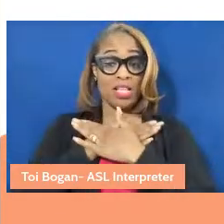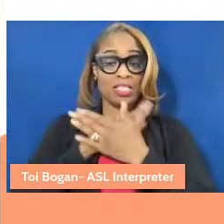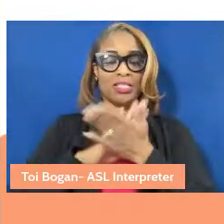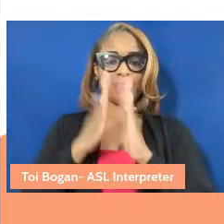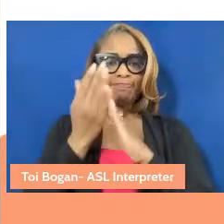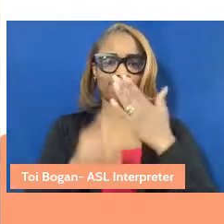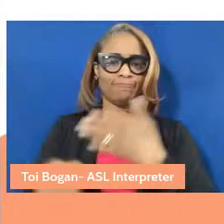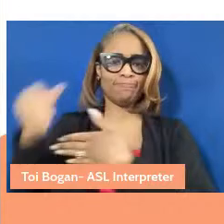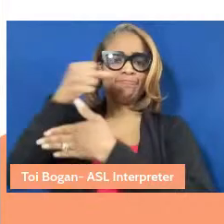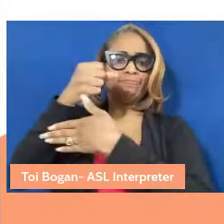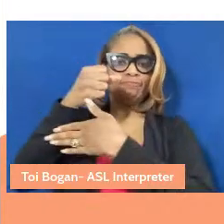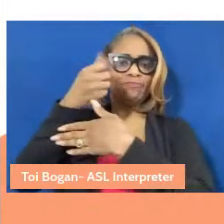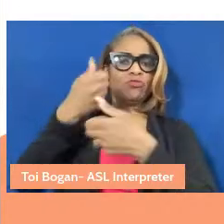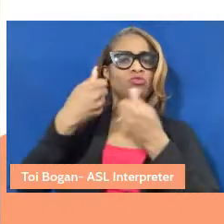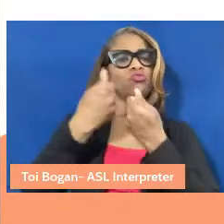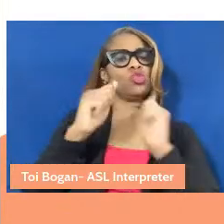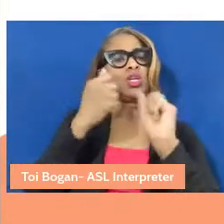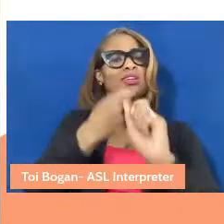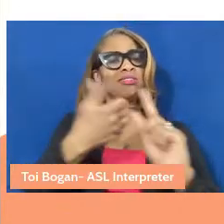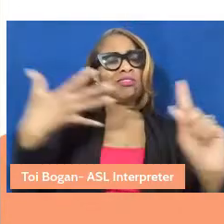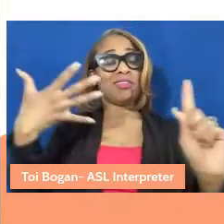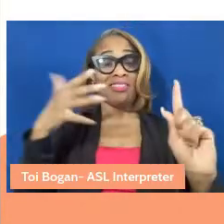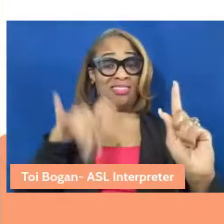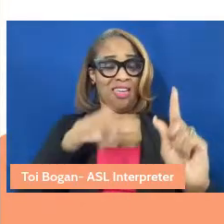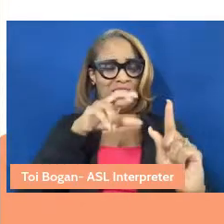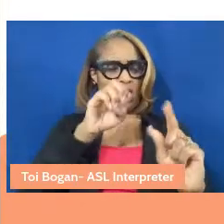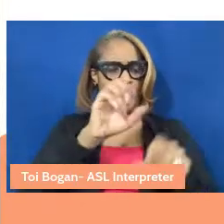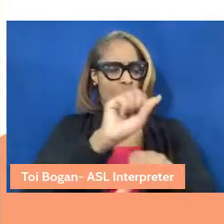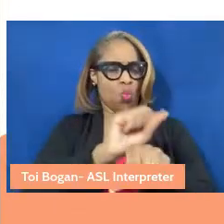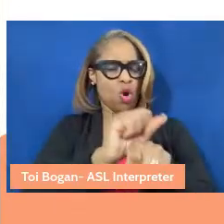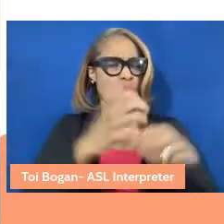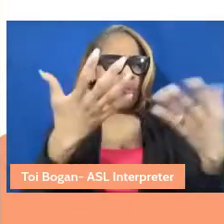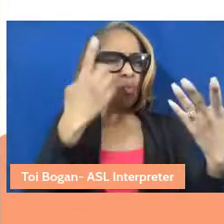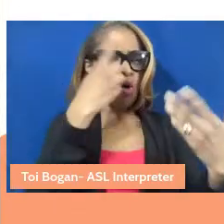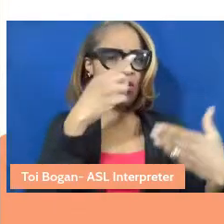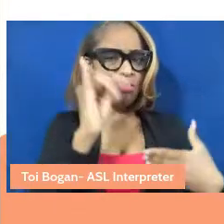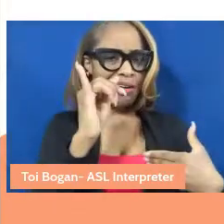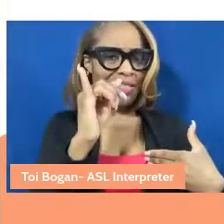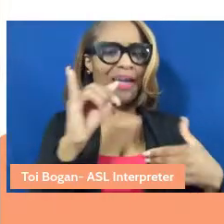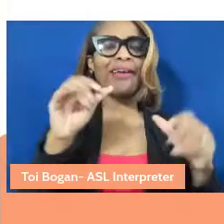we expand the notion of what care work is and could be, and we'll get into some of it today.